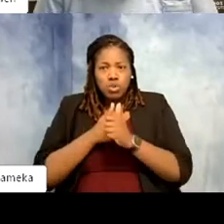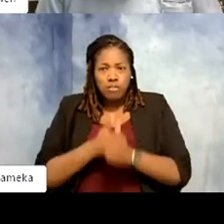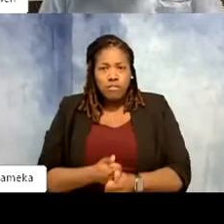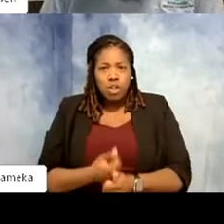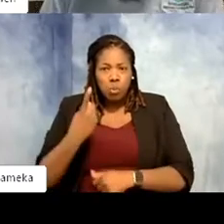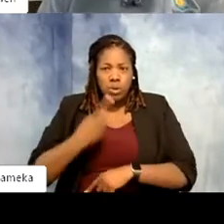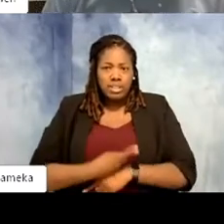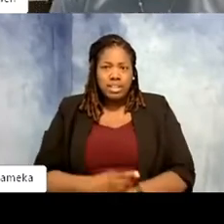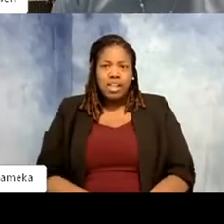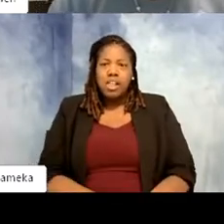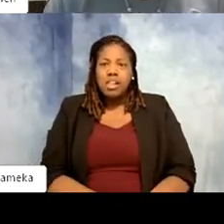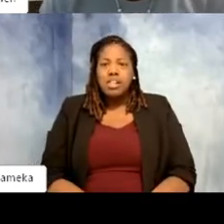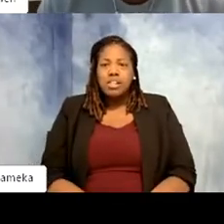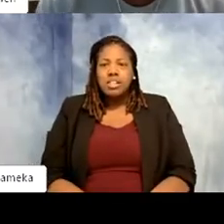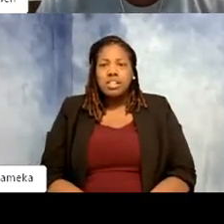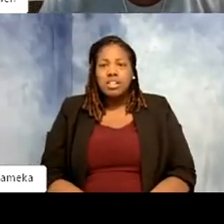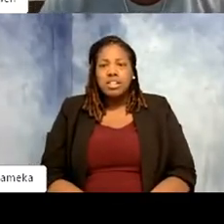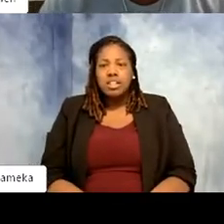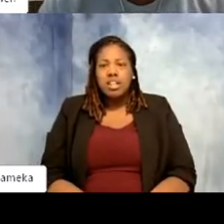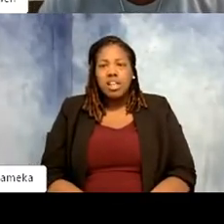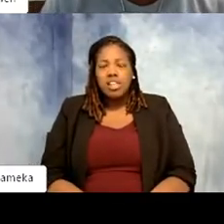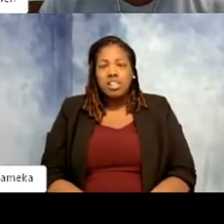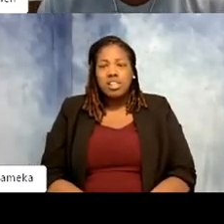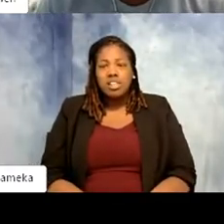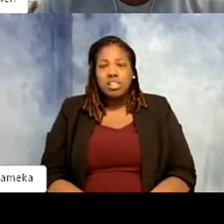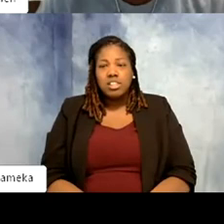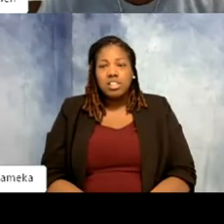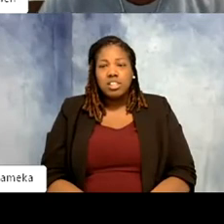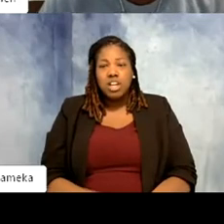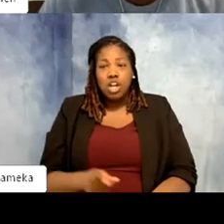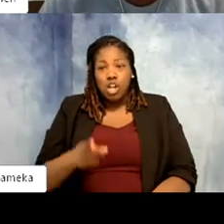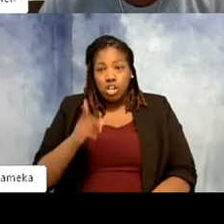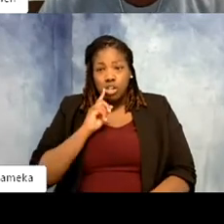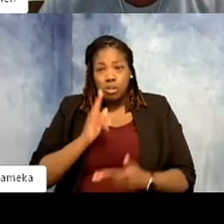Let's get those going. But you mentioned some other things about how the zoo has really changed.